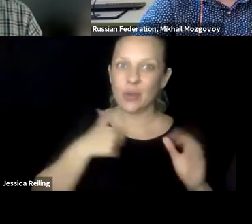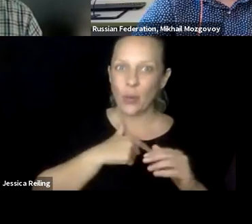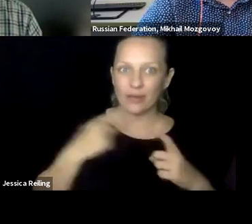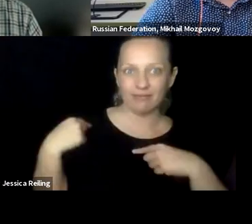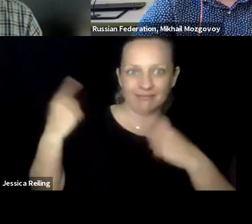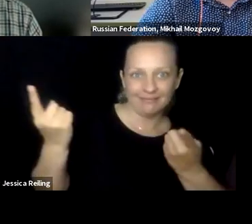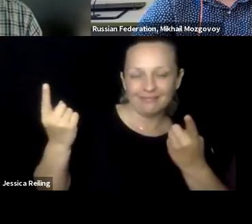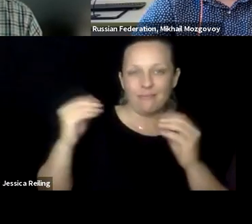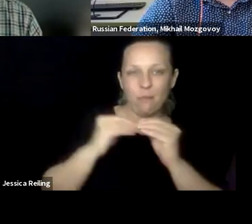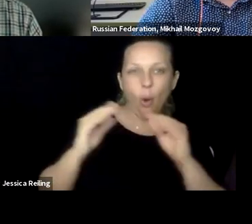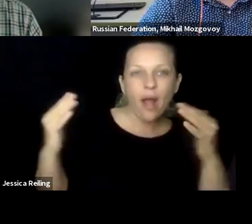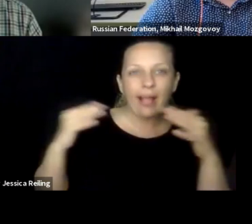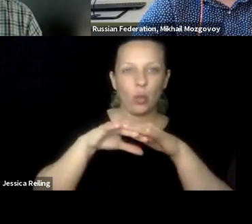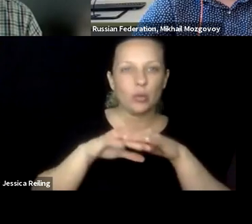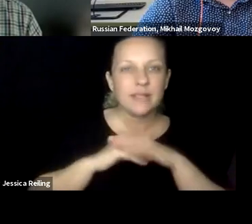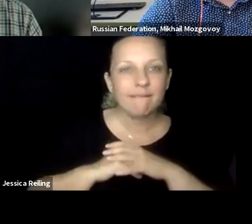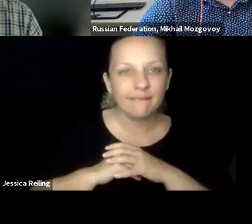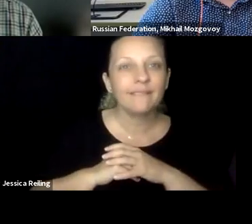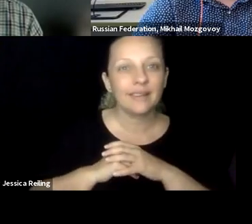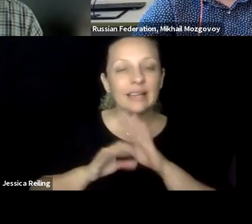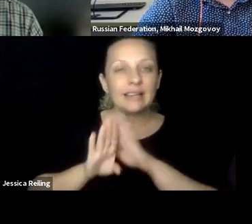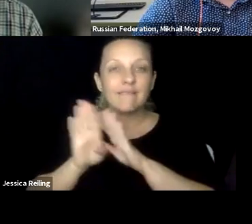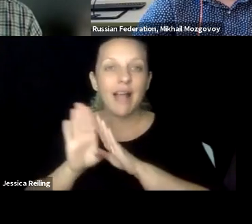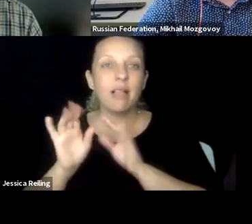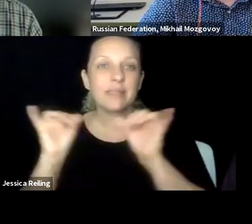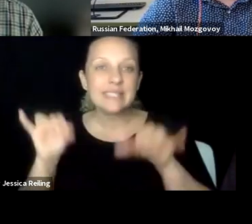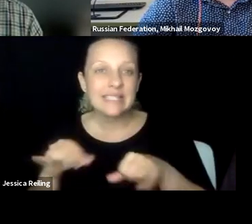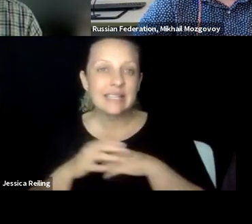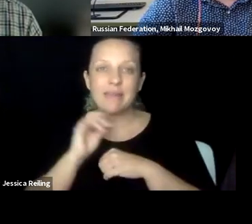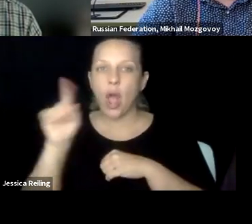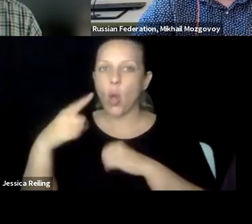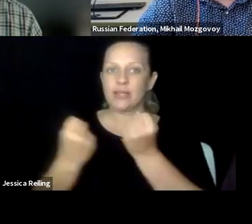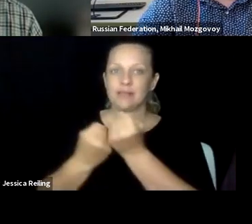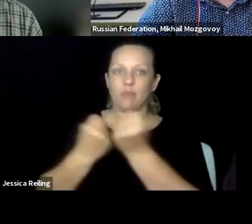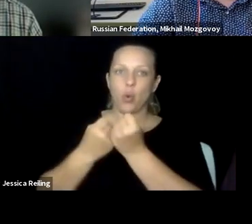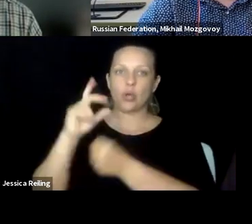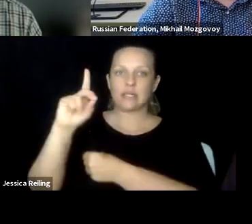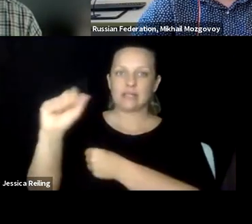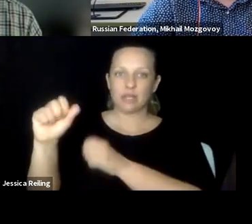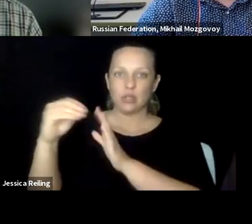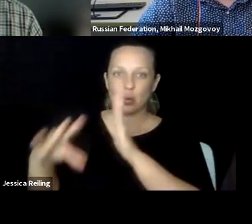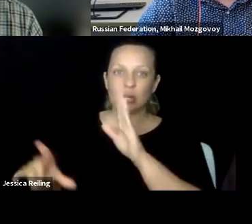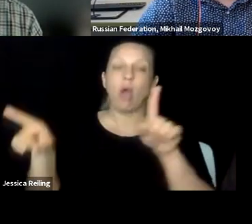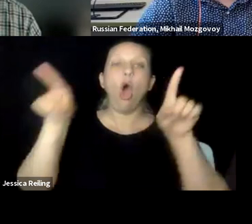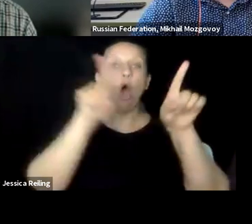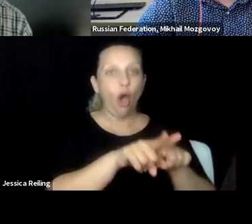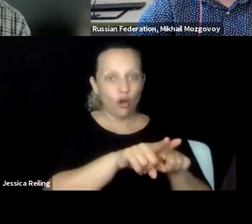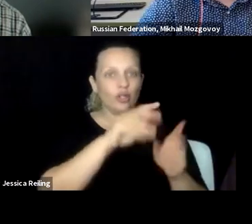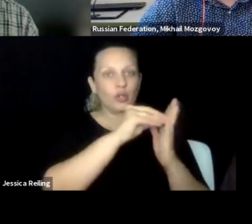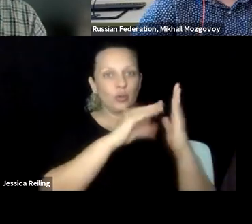pedagogy, and something that Wits has tried to do is obviously be more inclusive, so it's not -- and develop